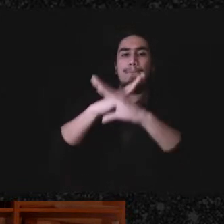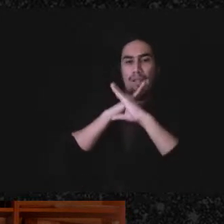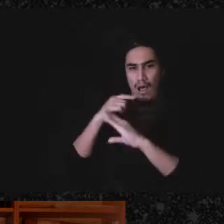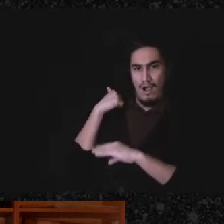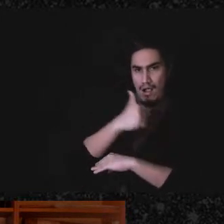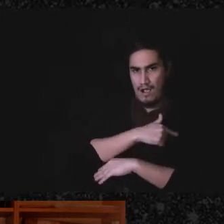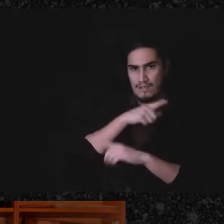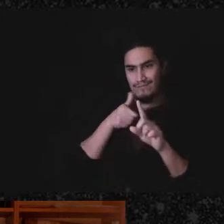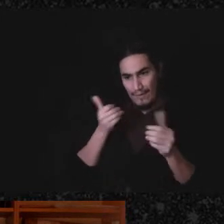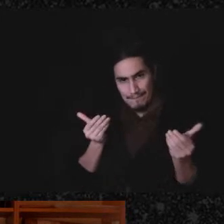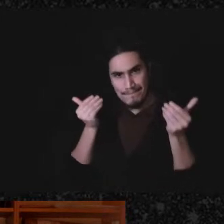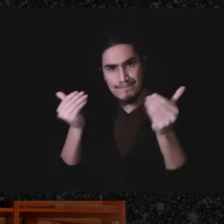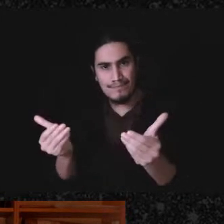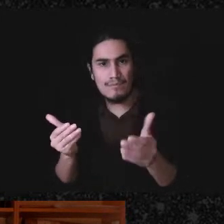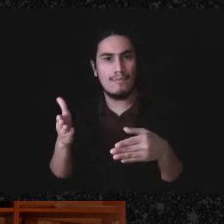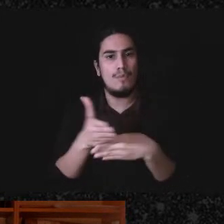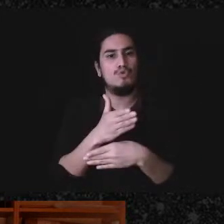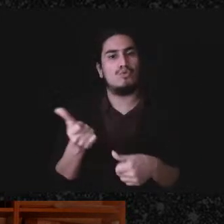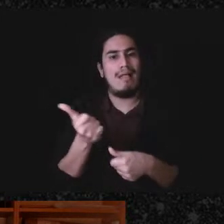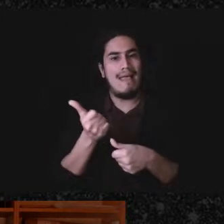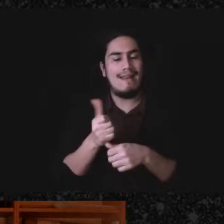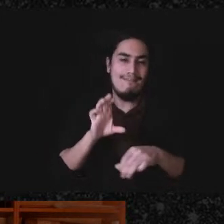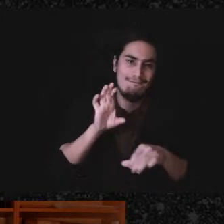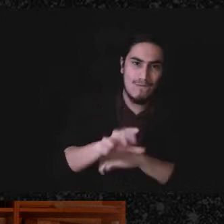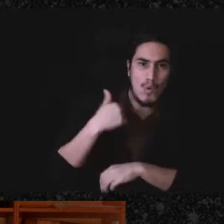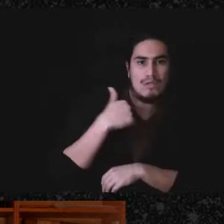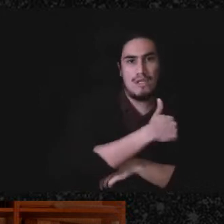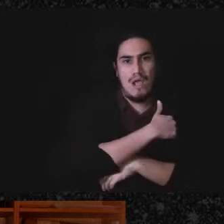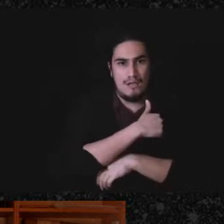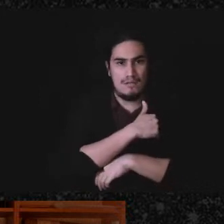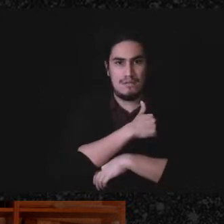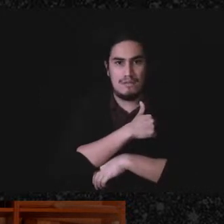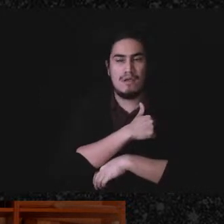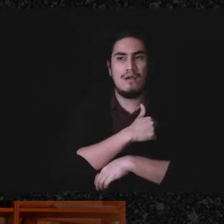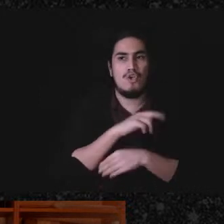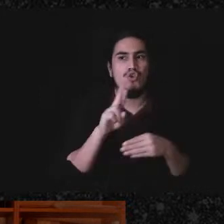and to force us to share with each other only through the charity model, like that